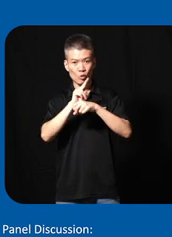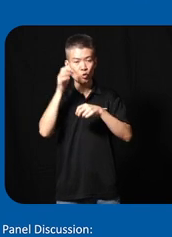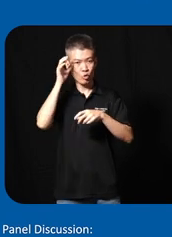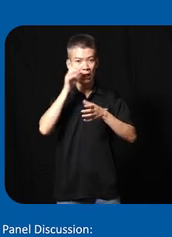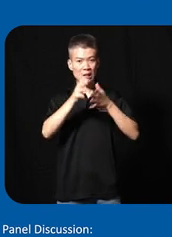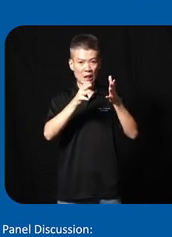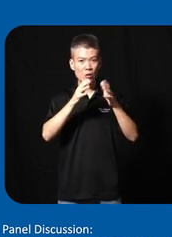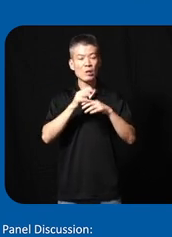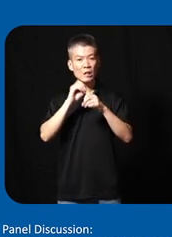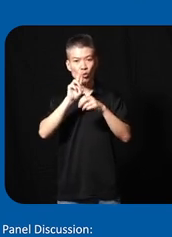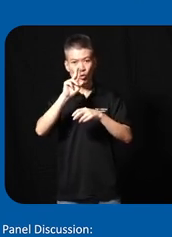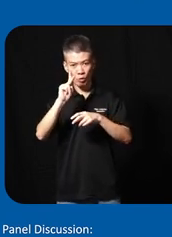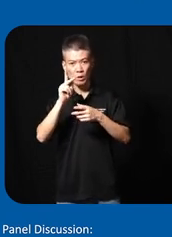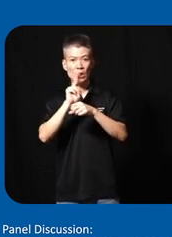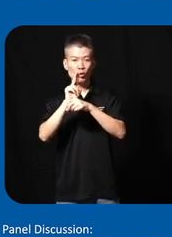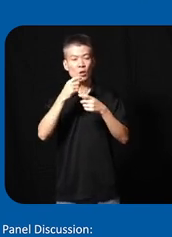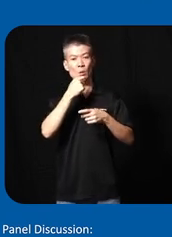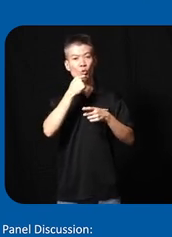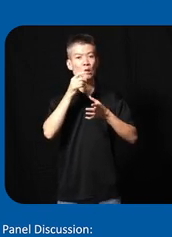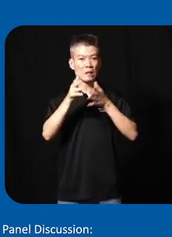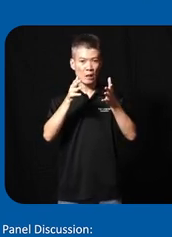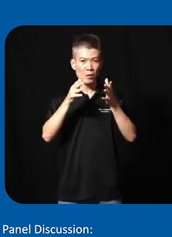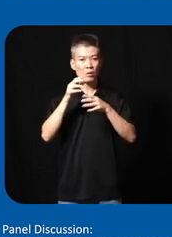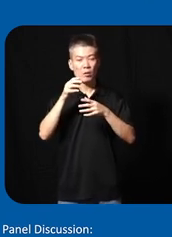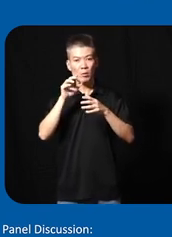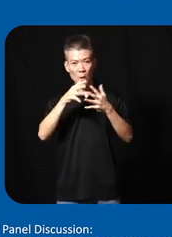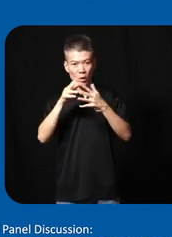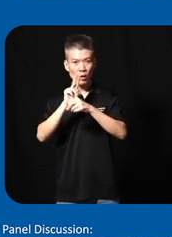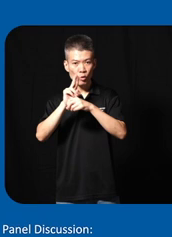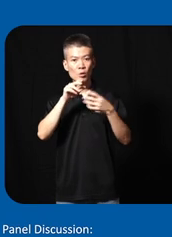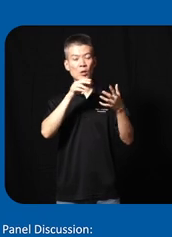sign language and in the UK there's British sign language and the American they are using American